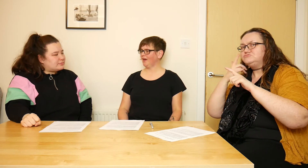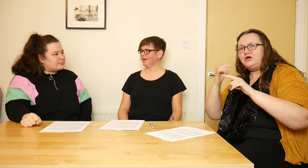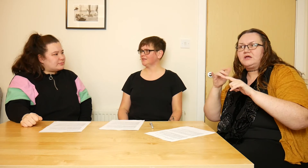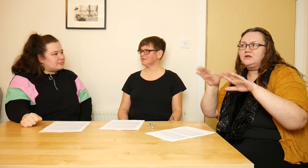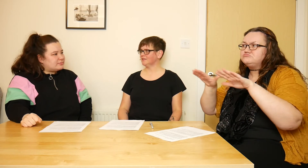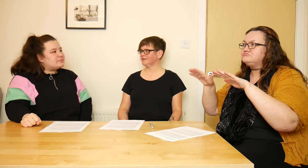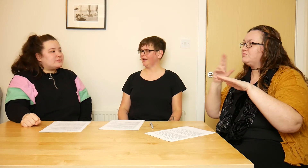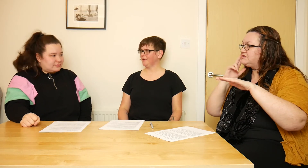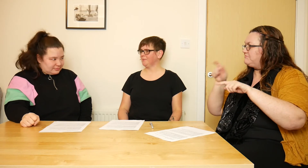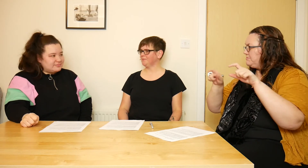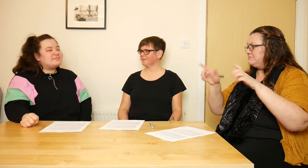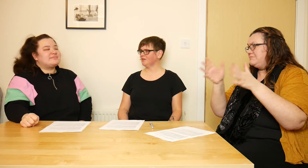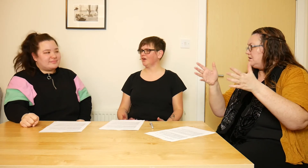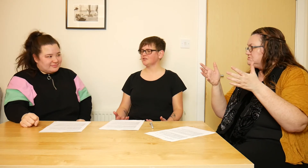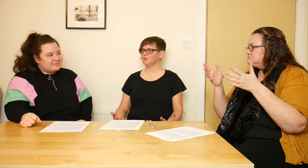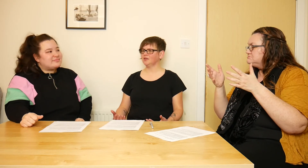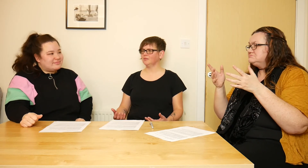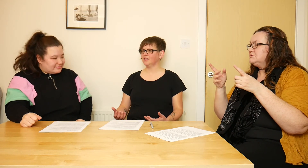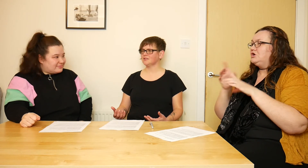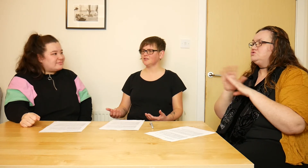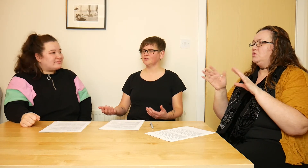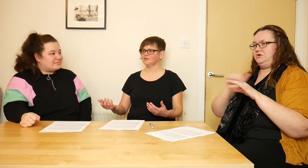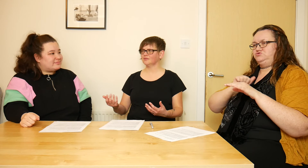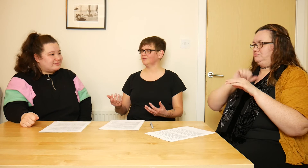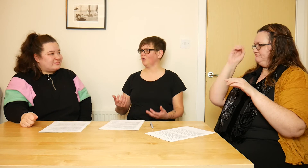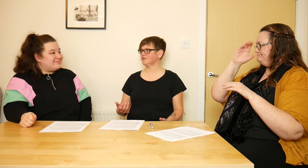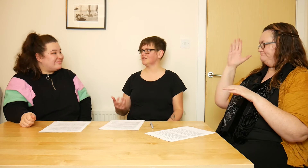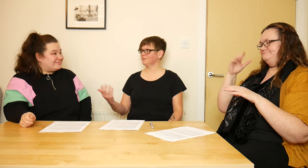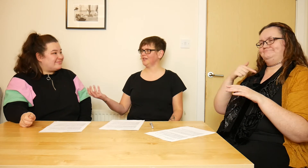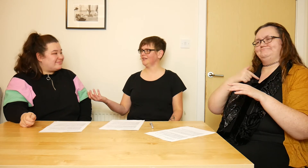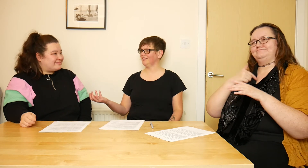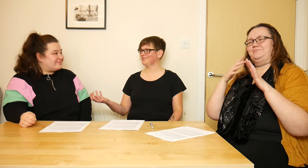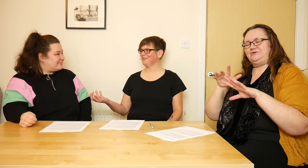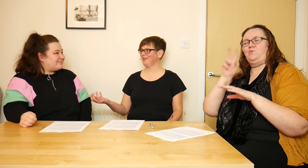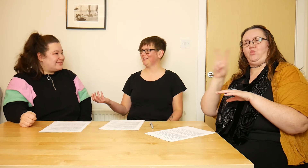and not assuming because you've watched Bea in this video,